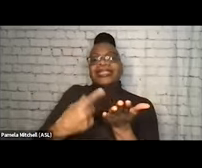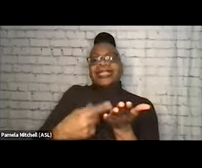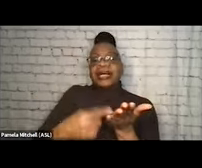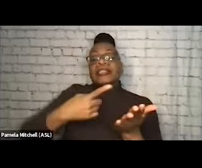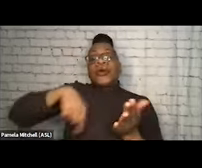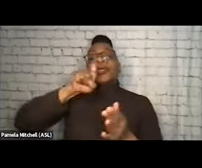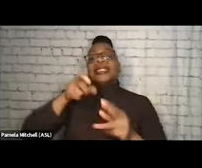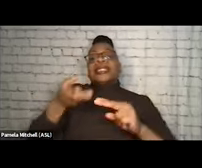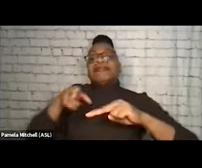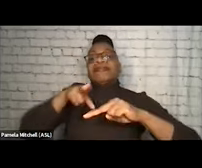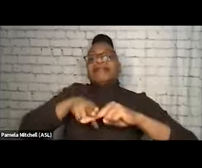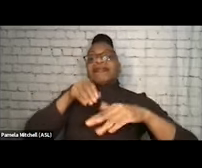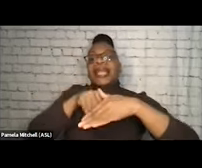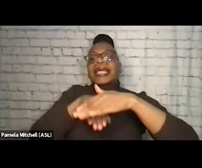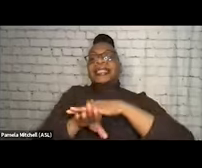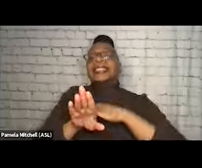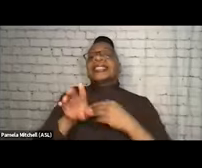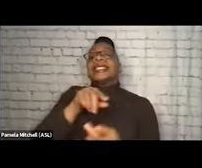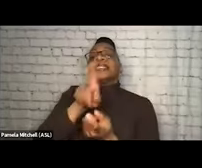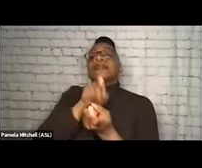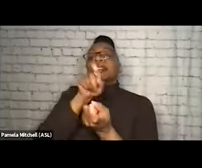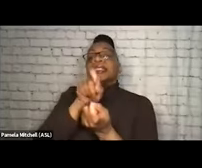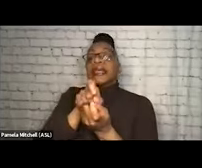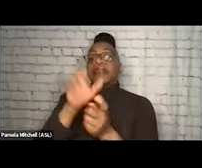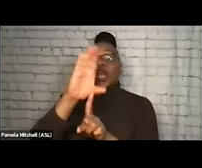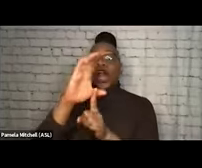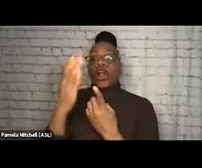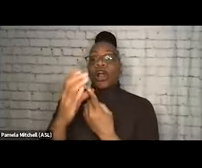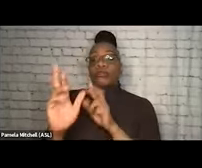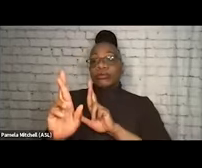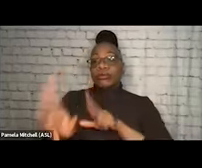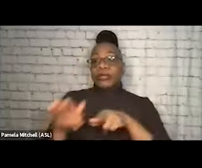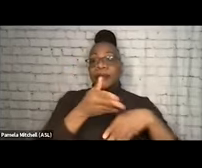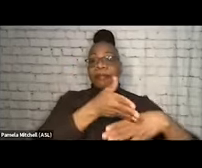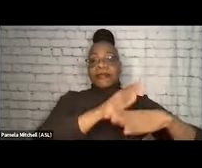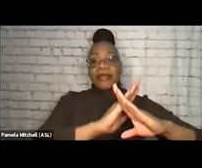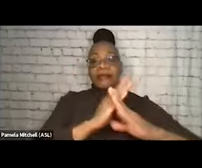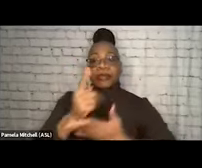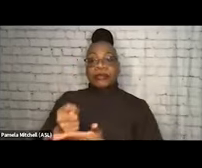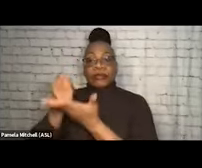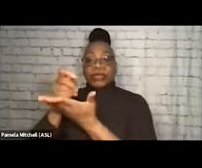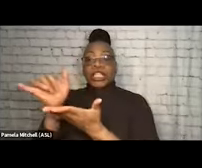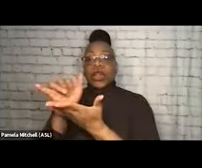to specifically culturally responsive prevention and treatment and expand our harm reduction efforts.